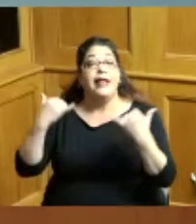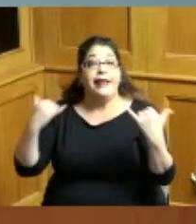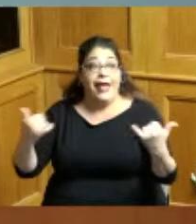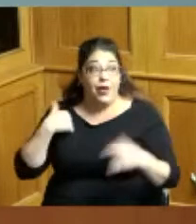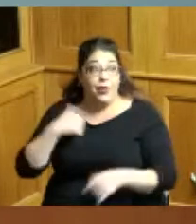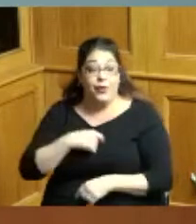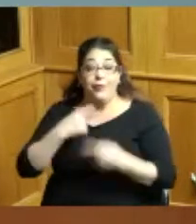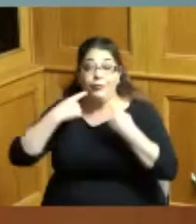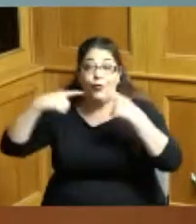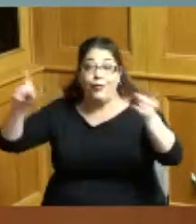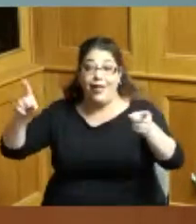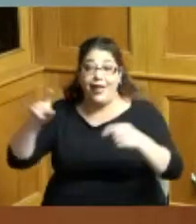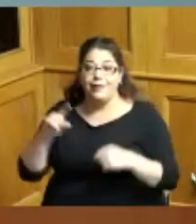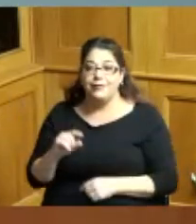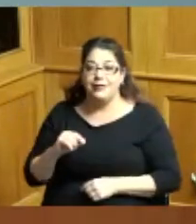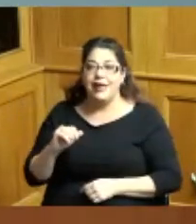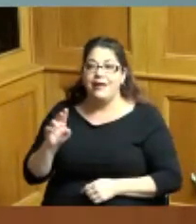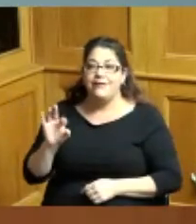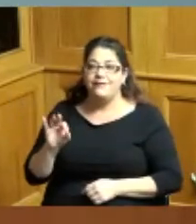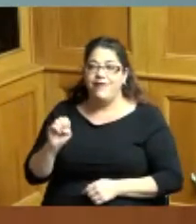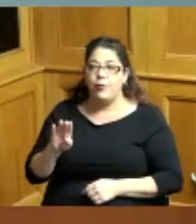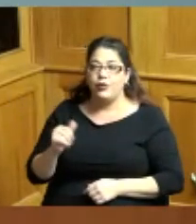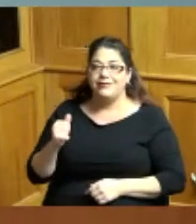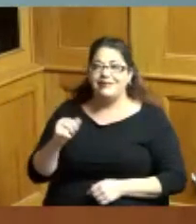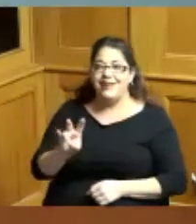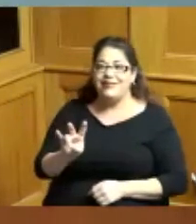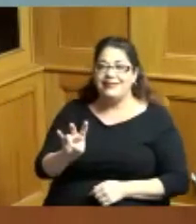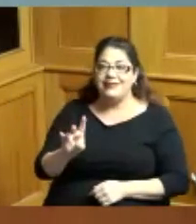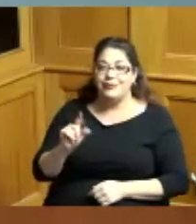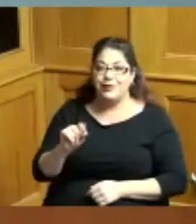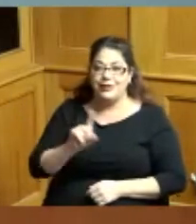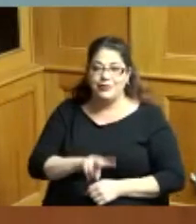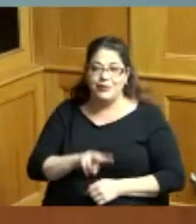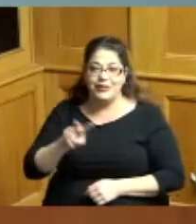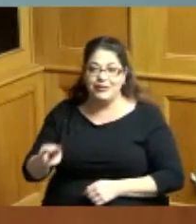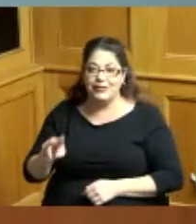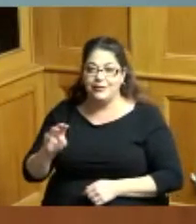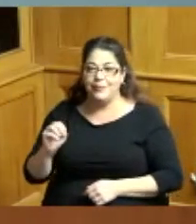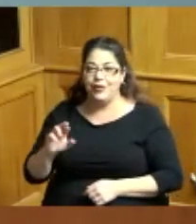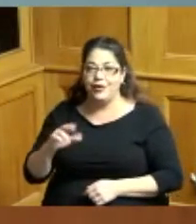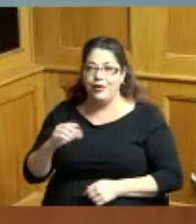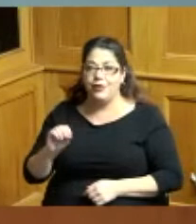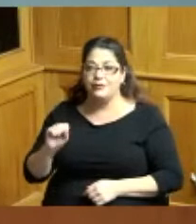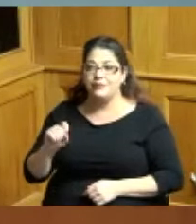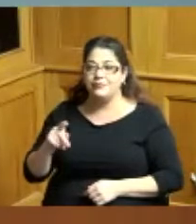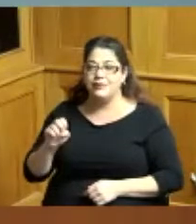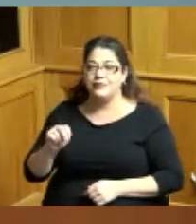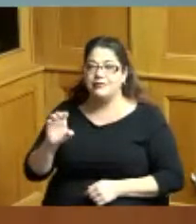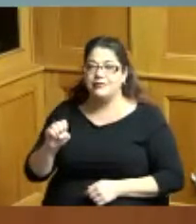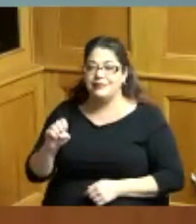proclaim the 17th day of February 2022 as Margot Spence day in all of Hamilton County